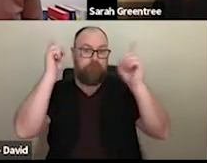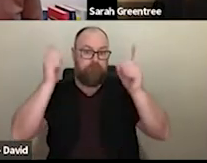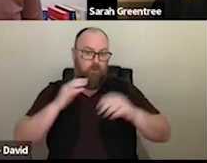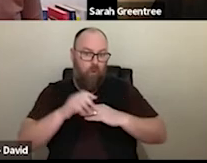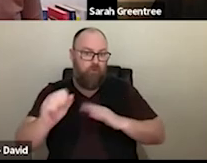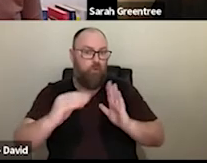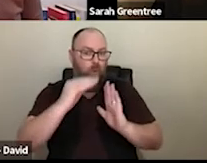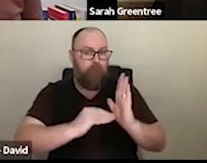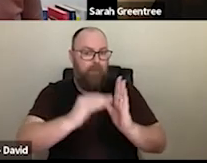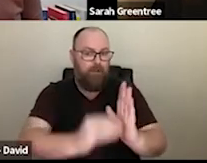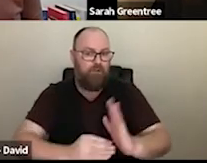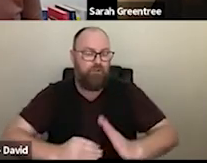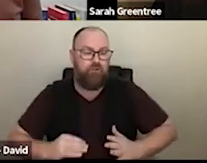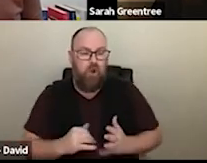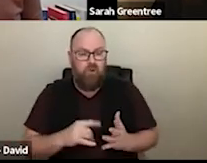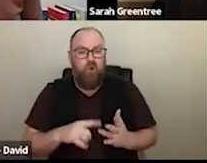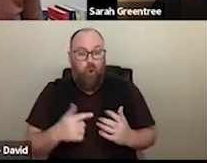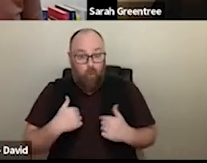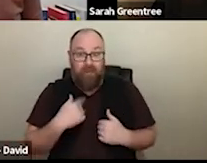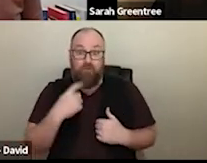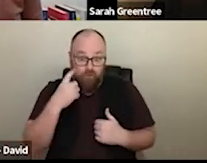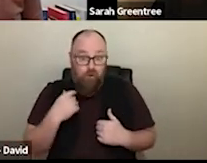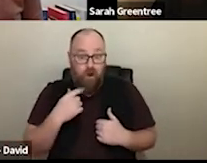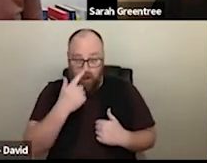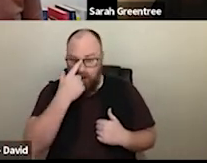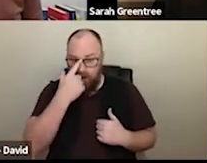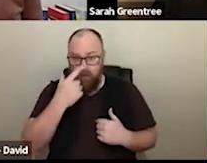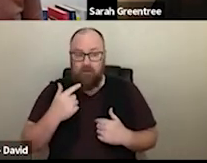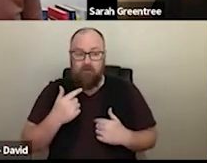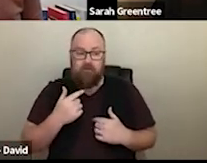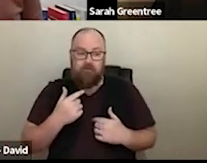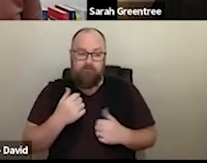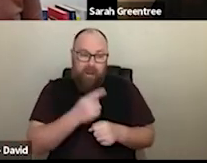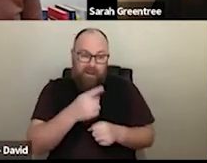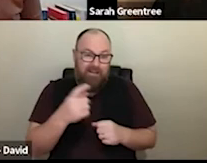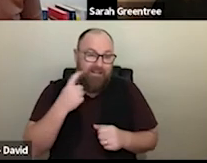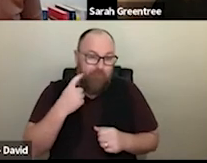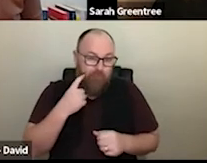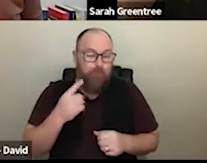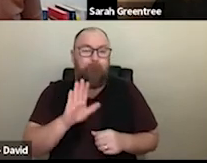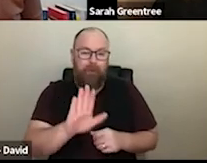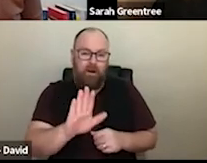and it can cause anxiety for people in the sector in terms of applications. We try to So we tried to make it as simple as we can, but we completely understand that it is that